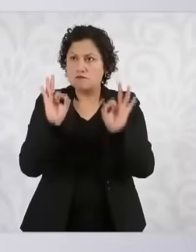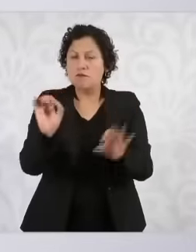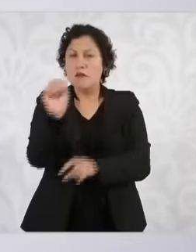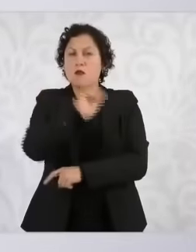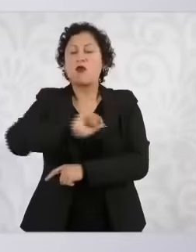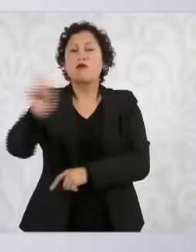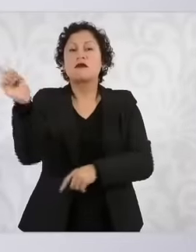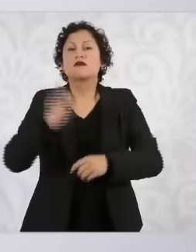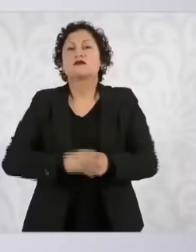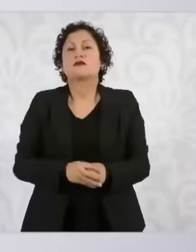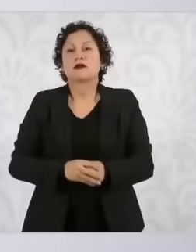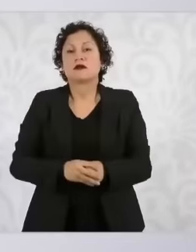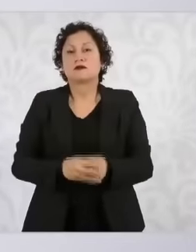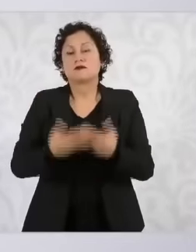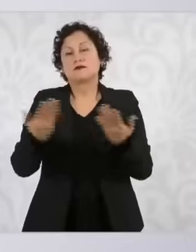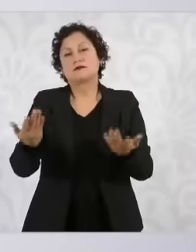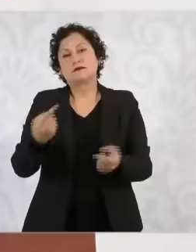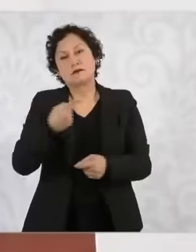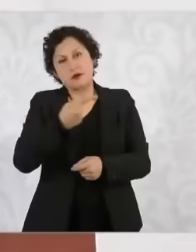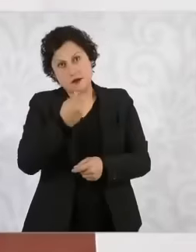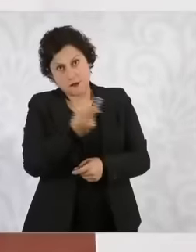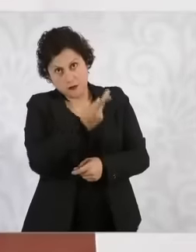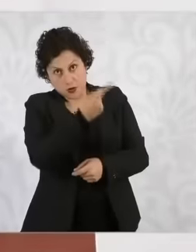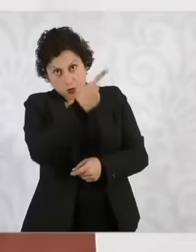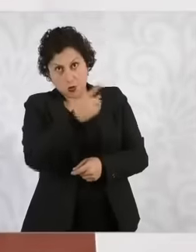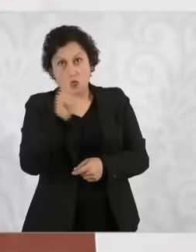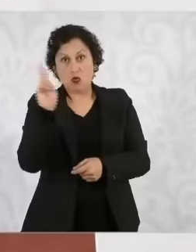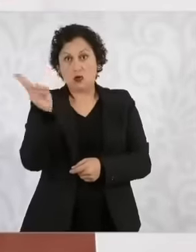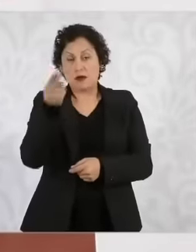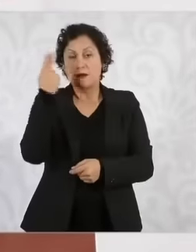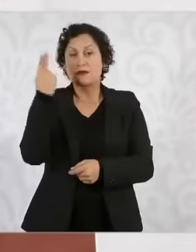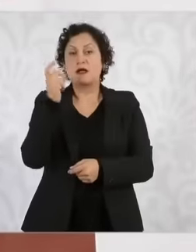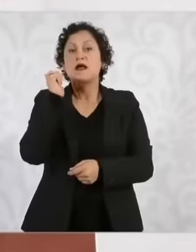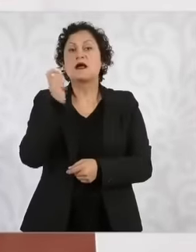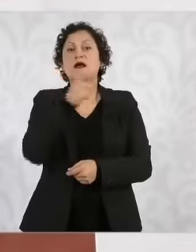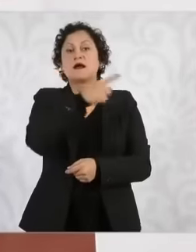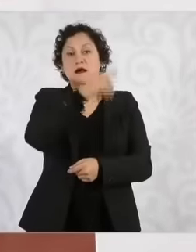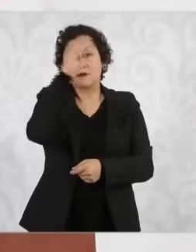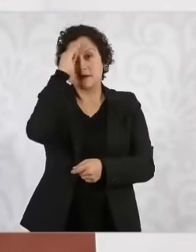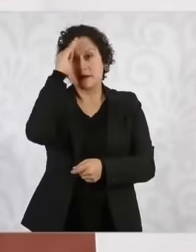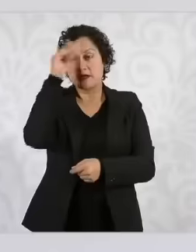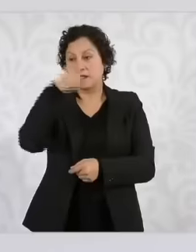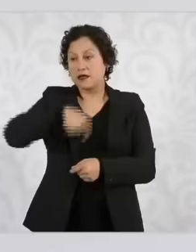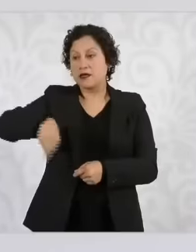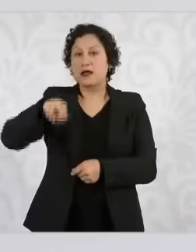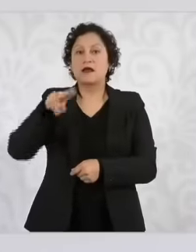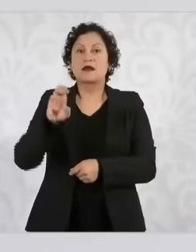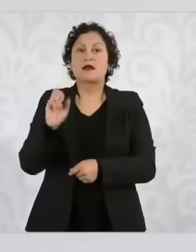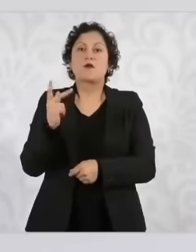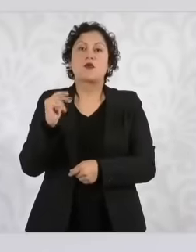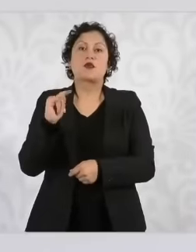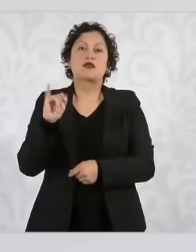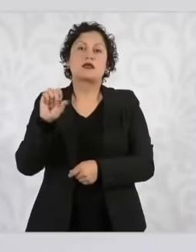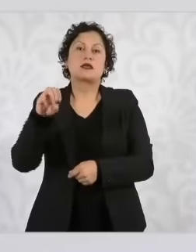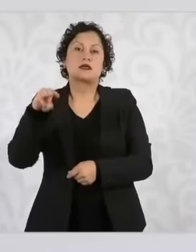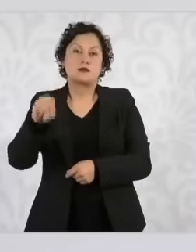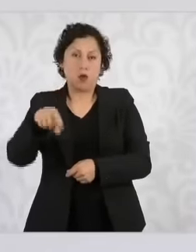Harvard think about there being 50% nepotism in the judiciary in Mexico What do